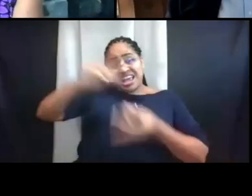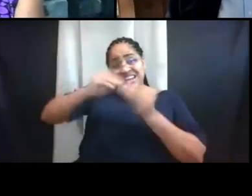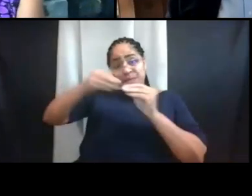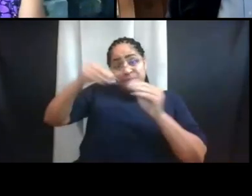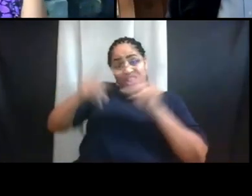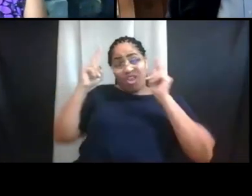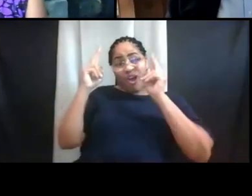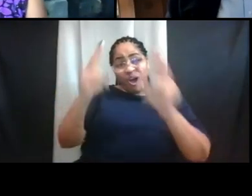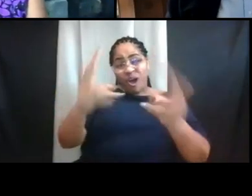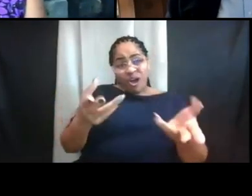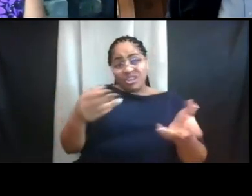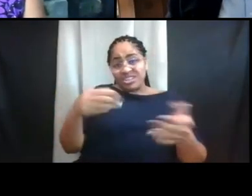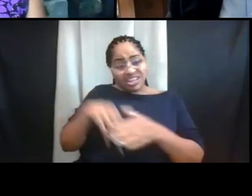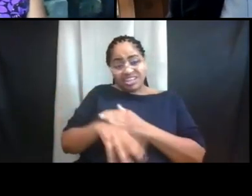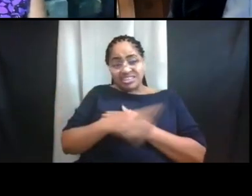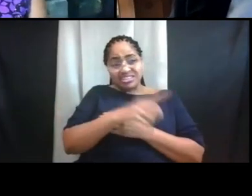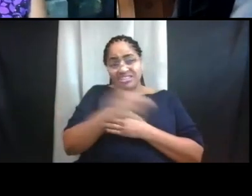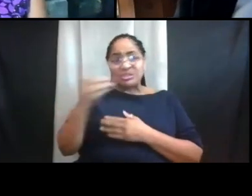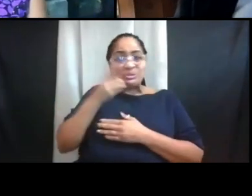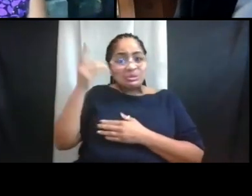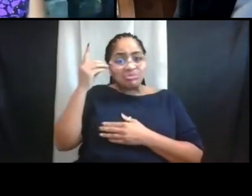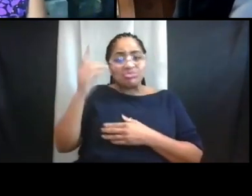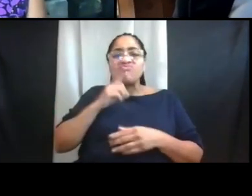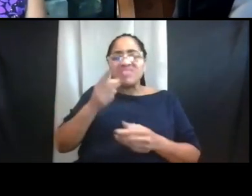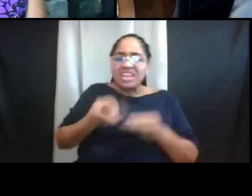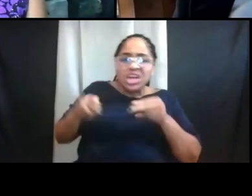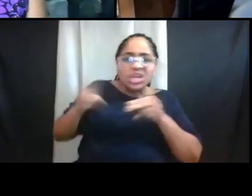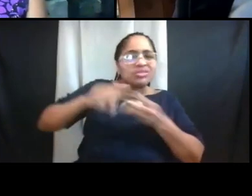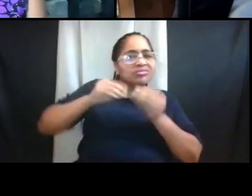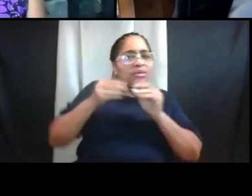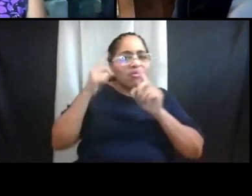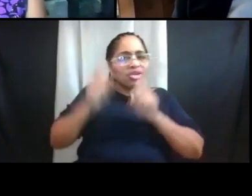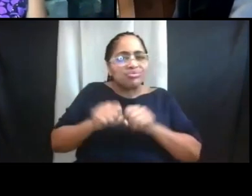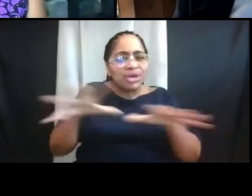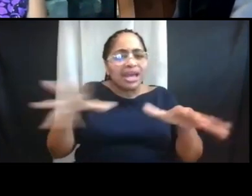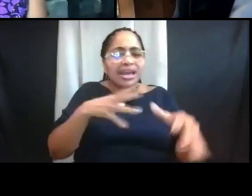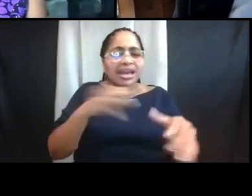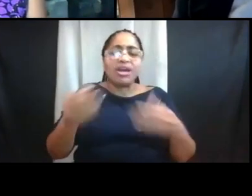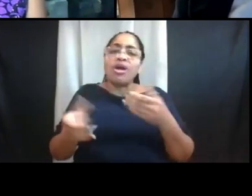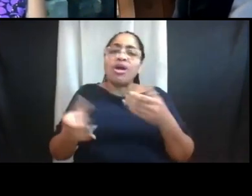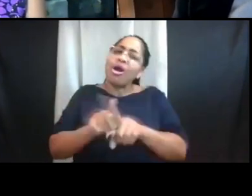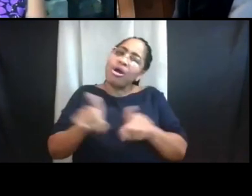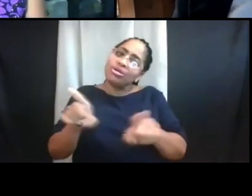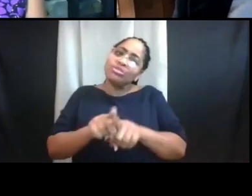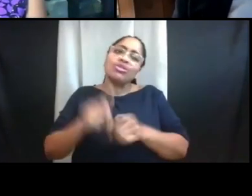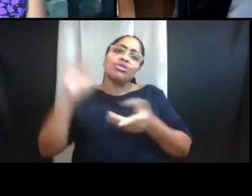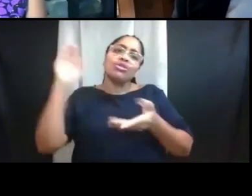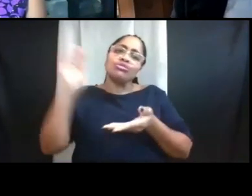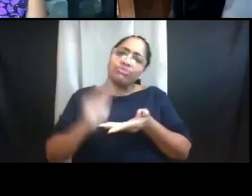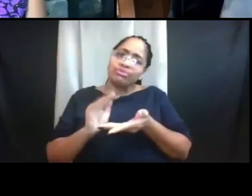really increases the risk of spread. It also eases the burden on our quarantine and isolation housing.